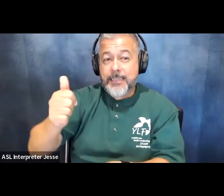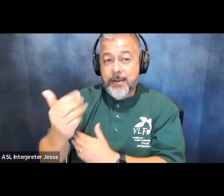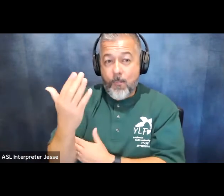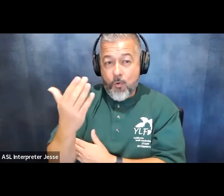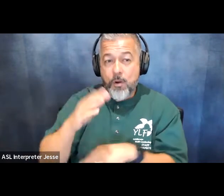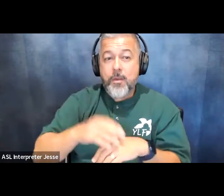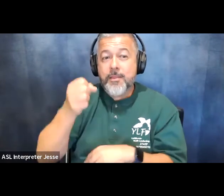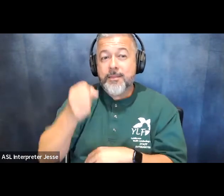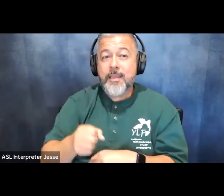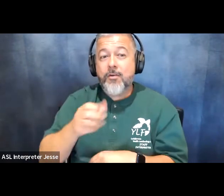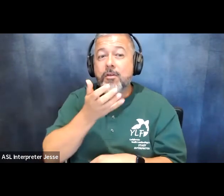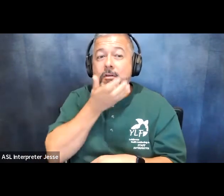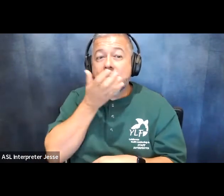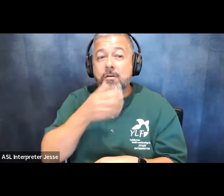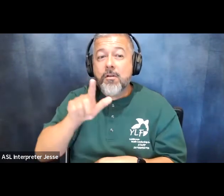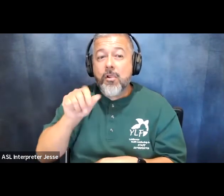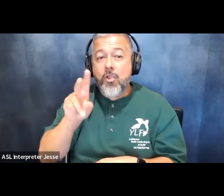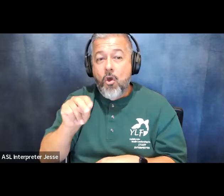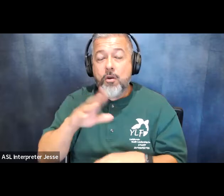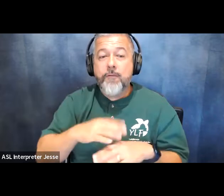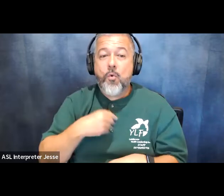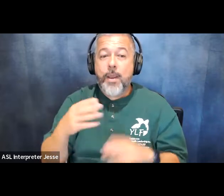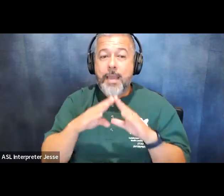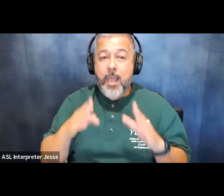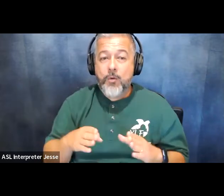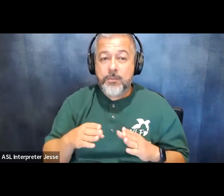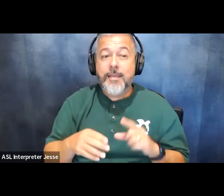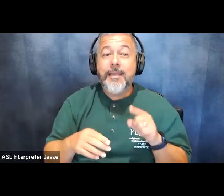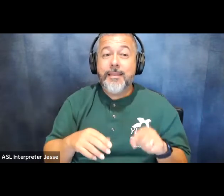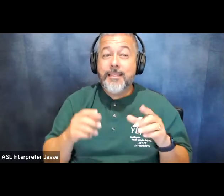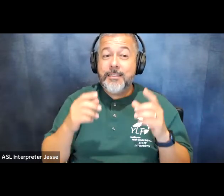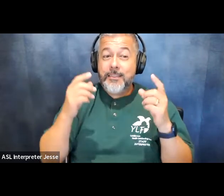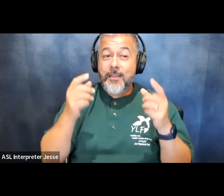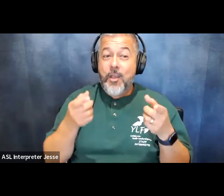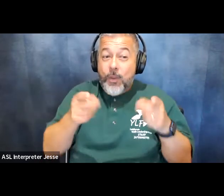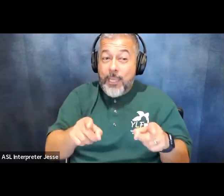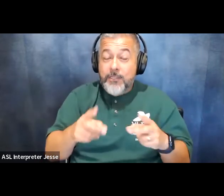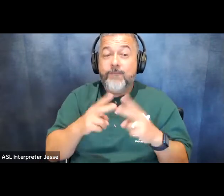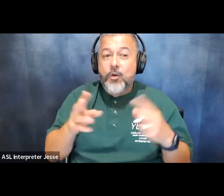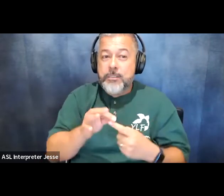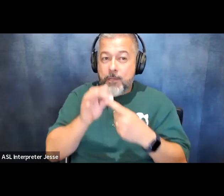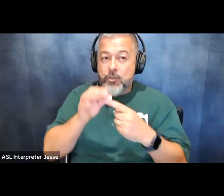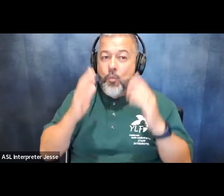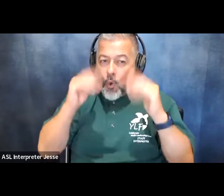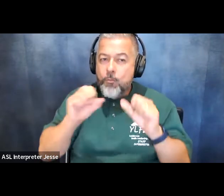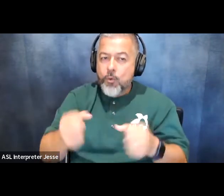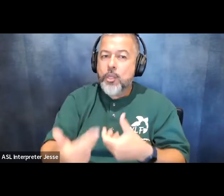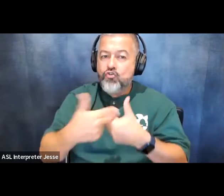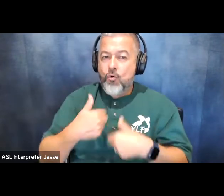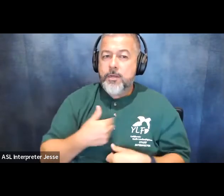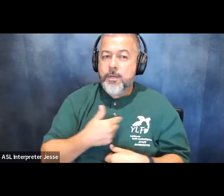lawn of the white house this is a very special occasion and we hope you can join us the day that